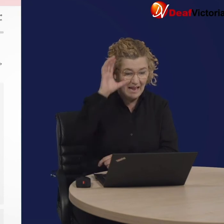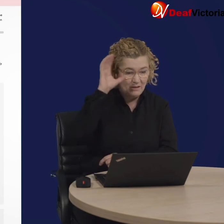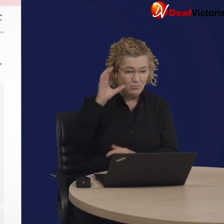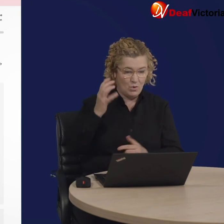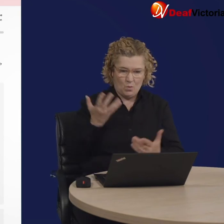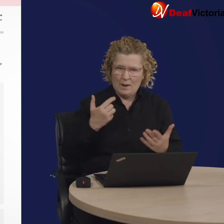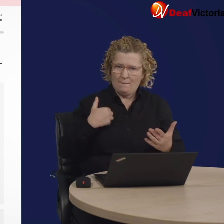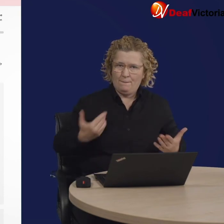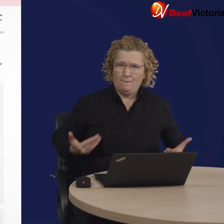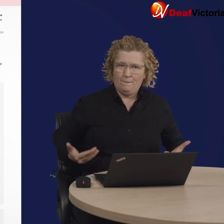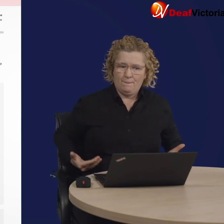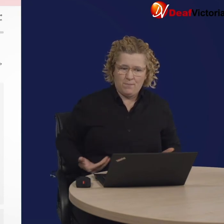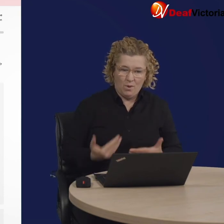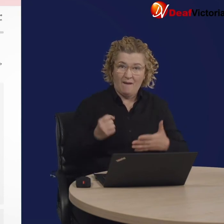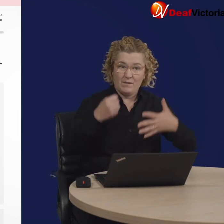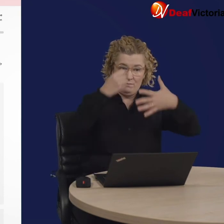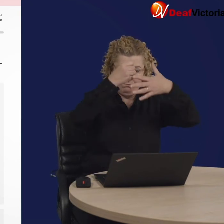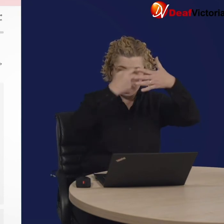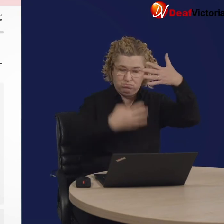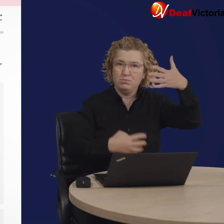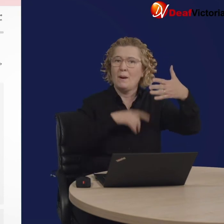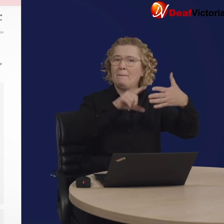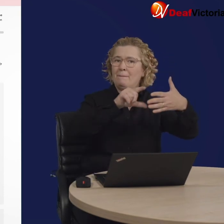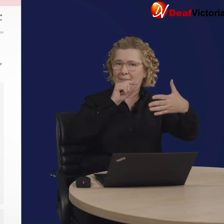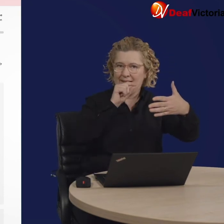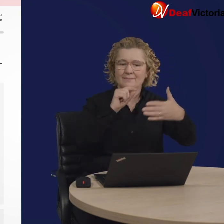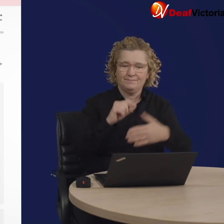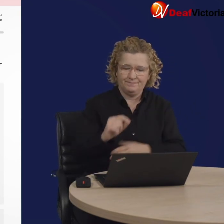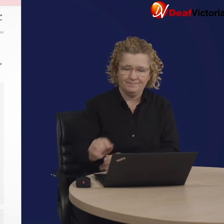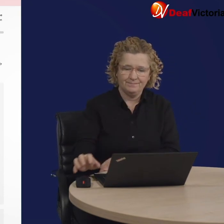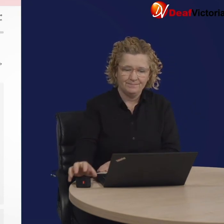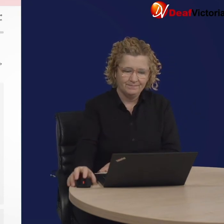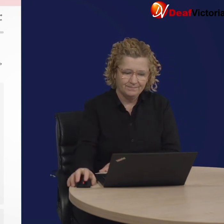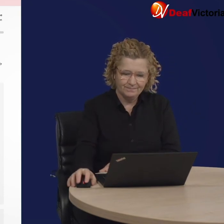This field is for country of birth, pick one option.